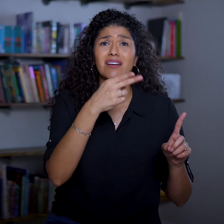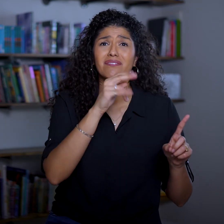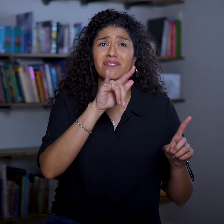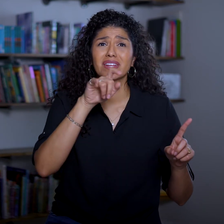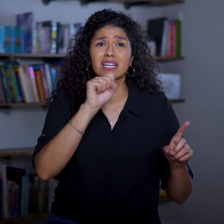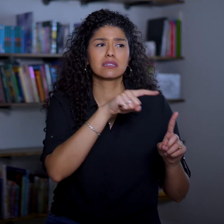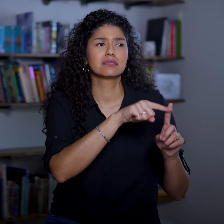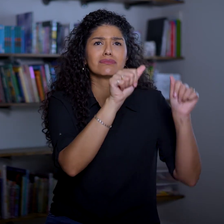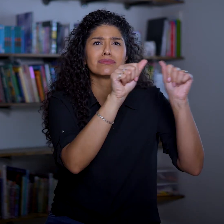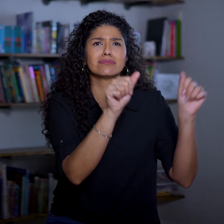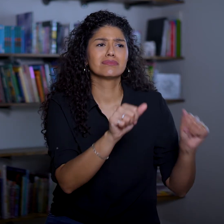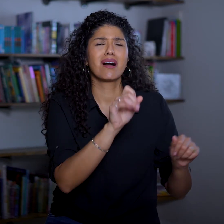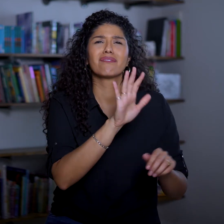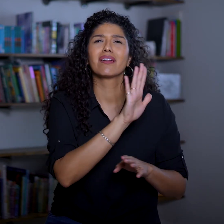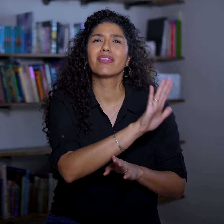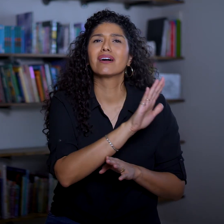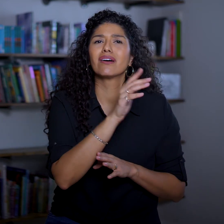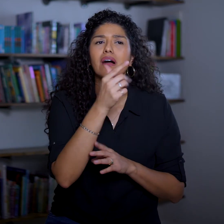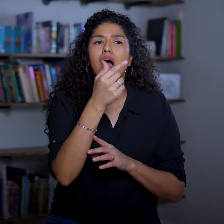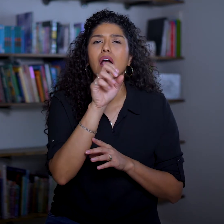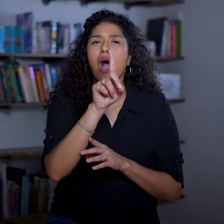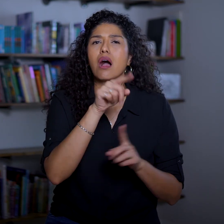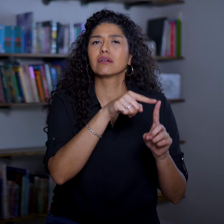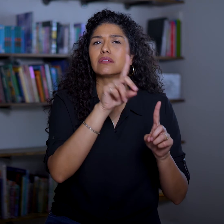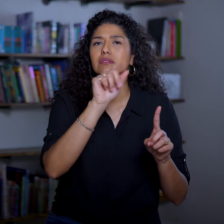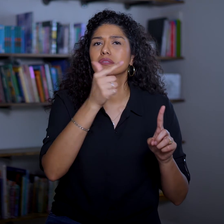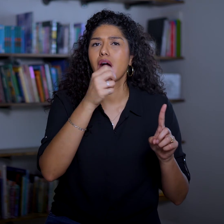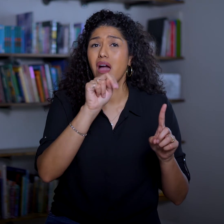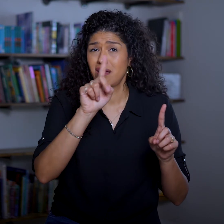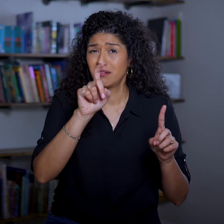the Phillies’ statue of their god Dagon?